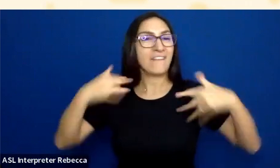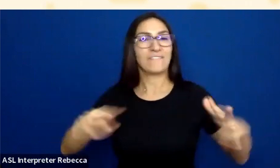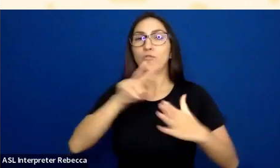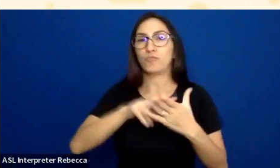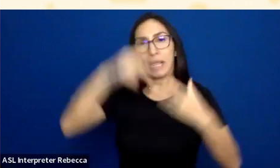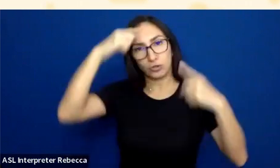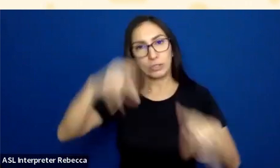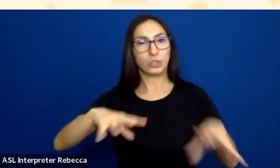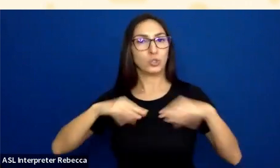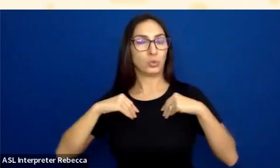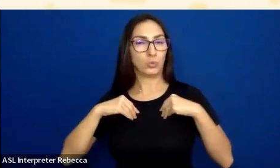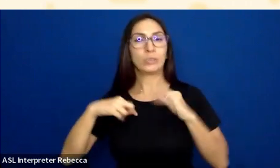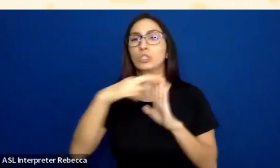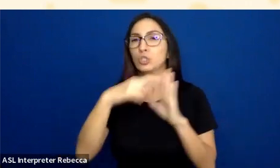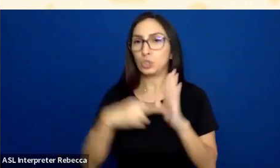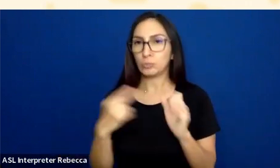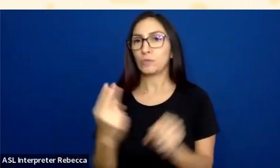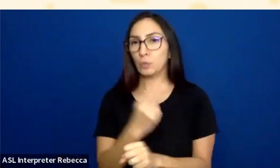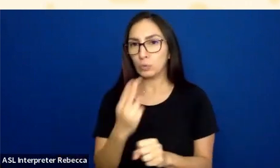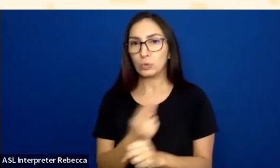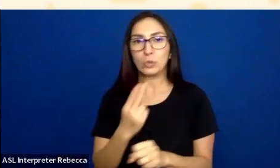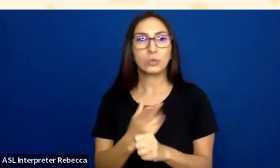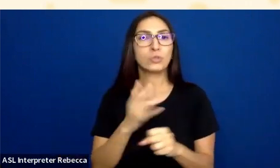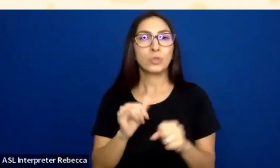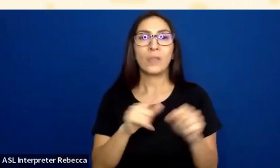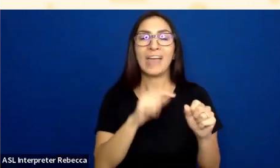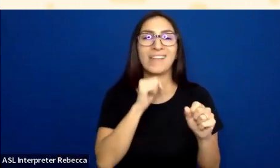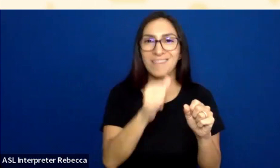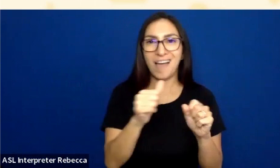So the not link part of it, just that label text.